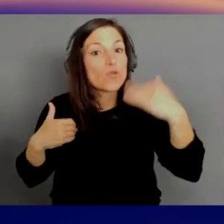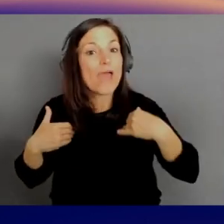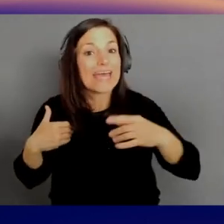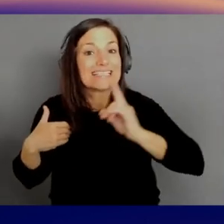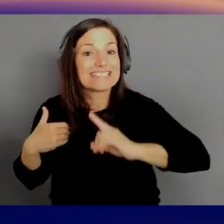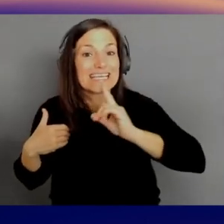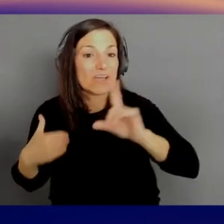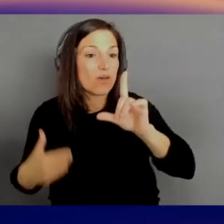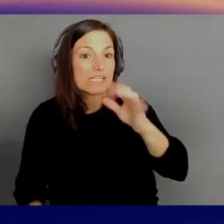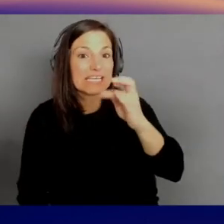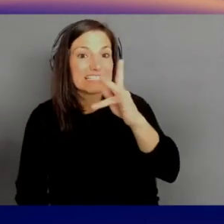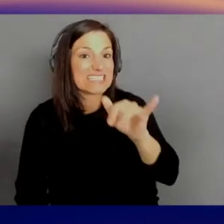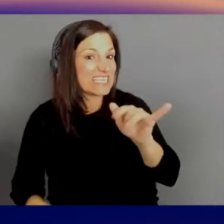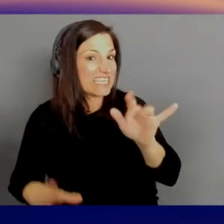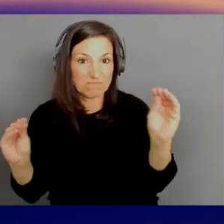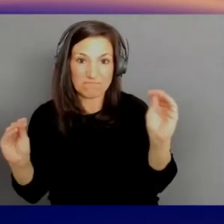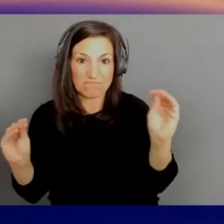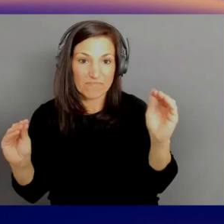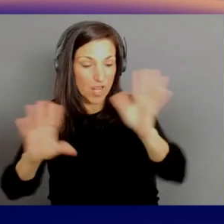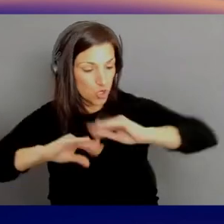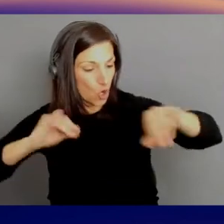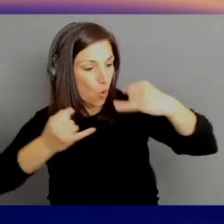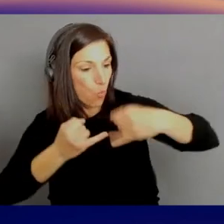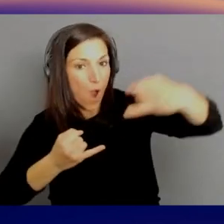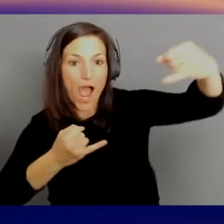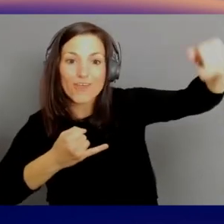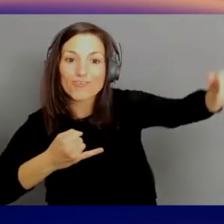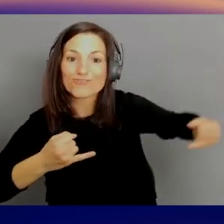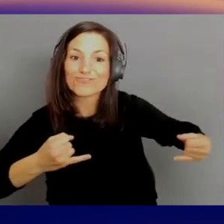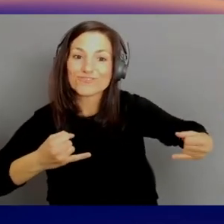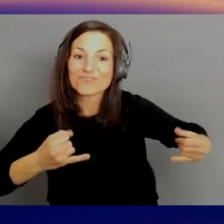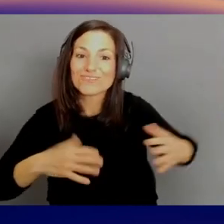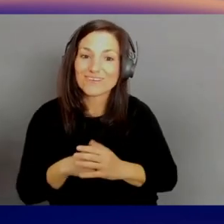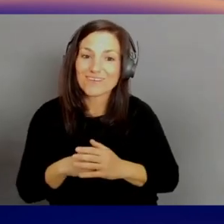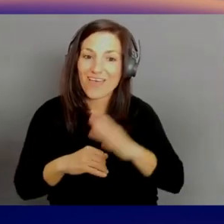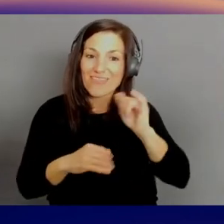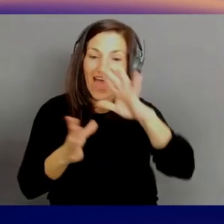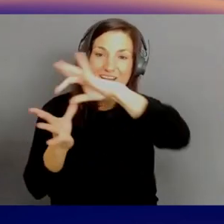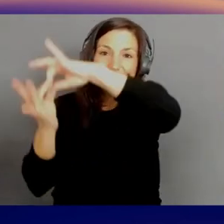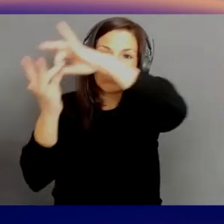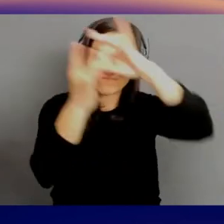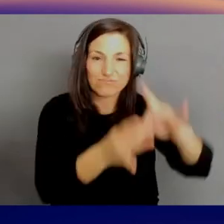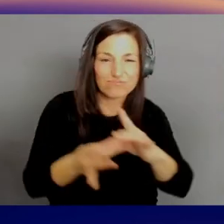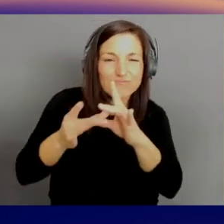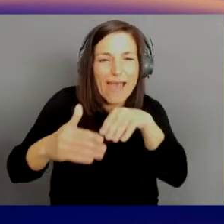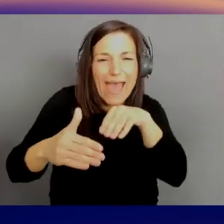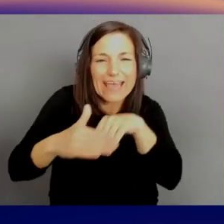And that really ties together accessible robotics. [AM] Yeah. Where accessible, advanced robotics,